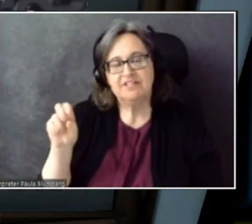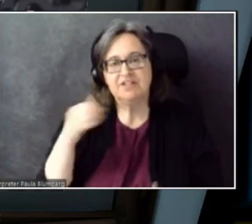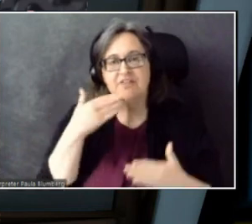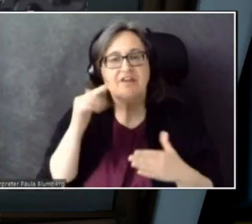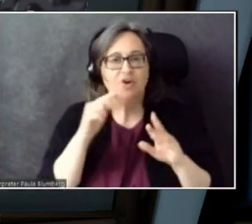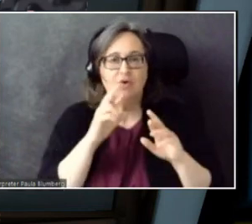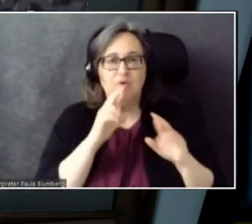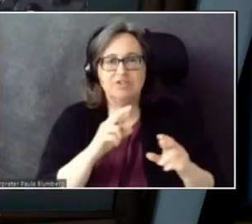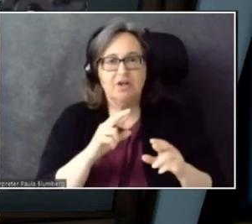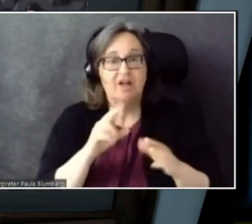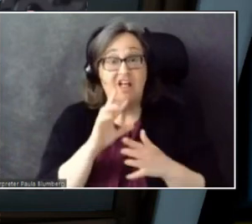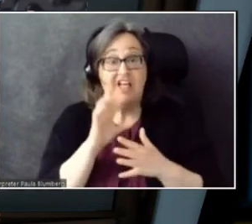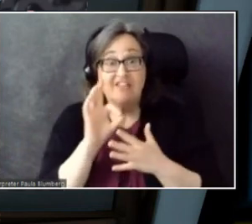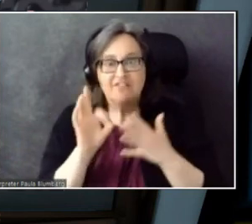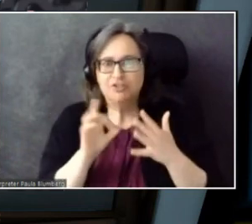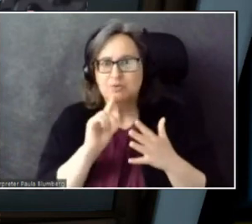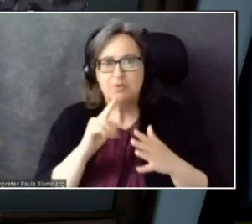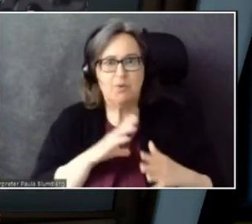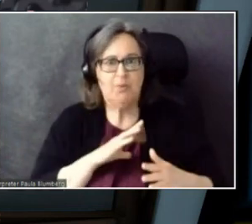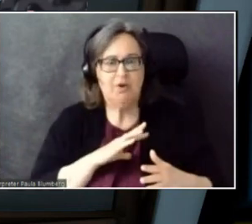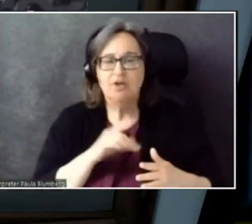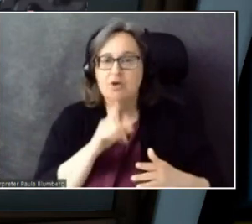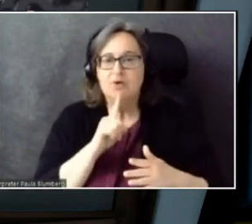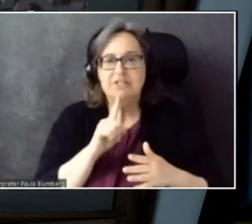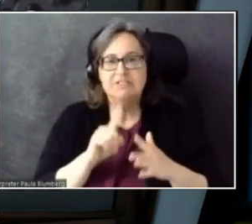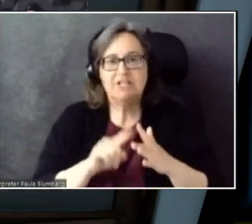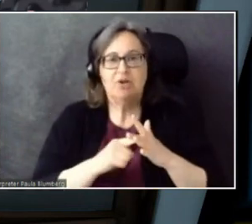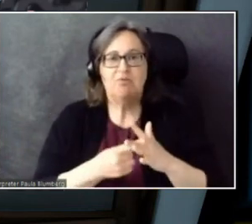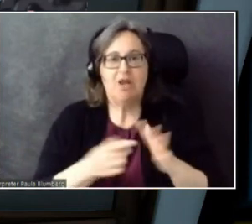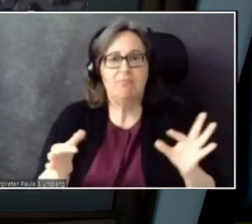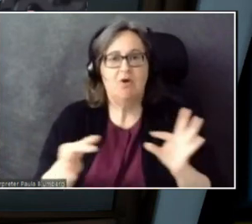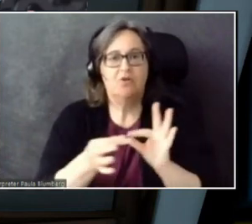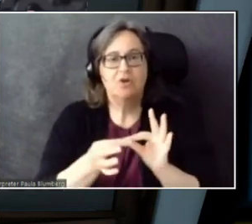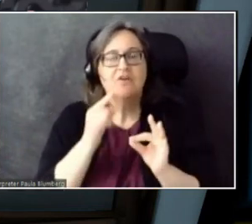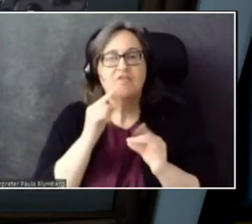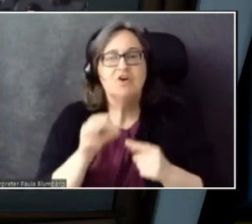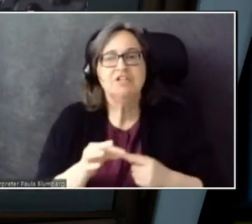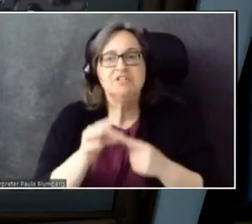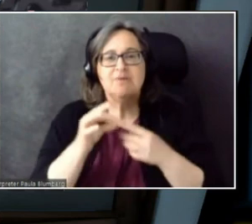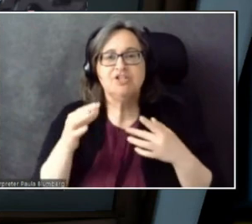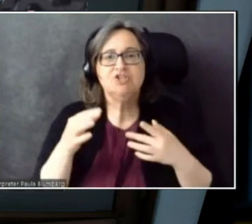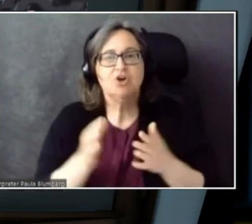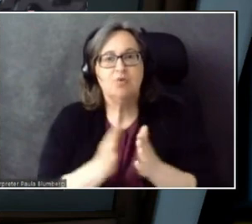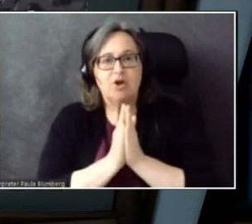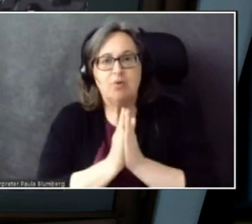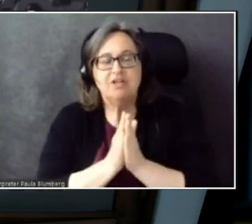I was lucky to have it enabled, by special request, for an AltSpace event, and everyone was amazed.